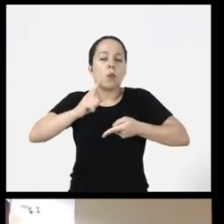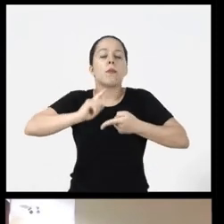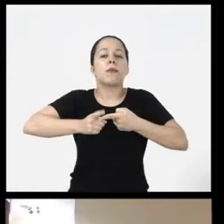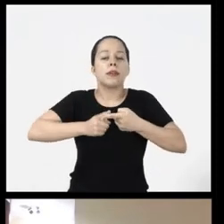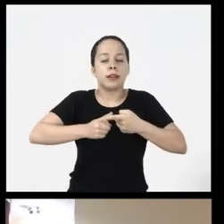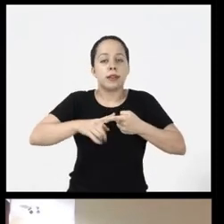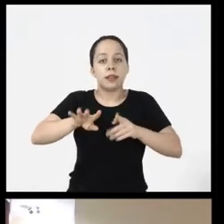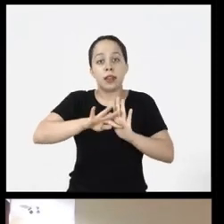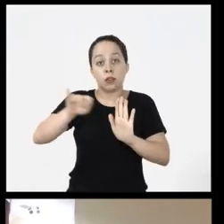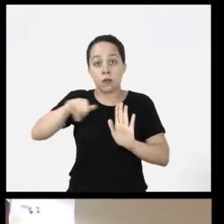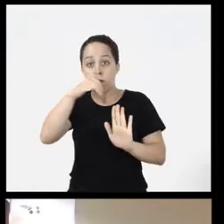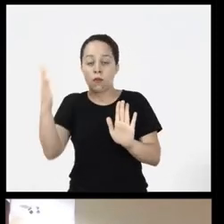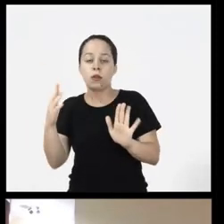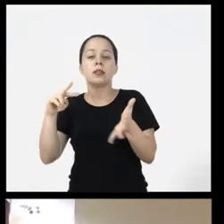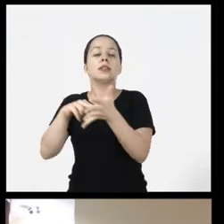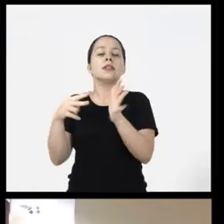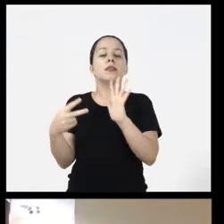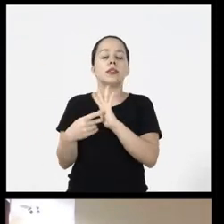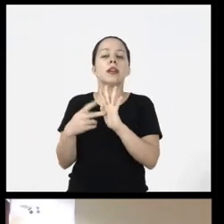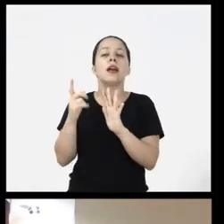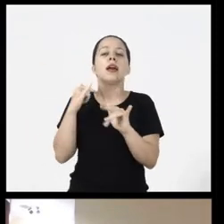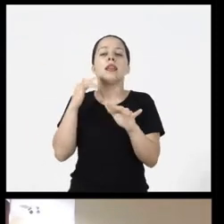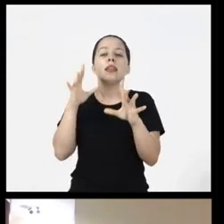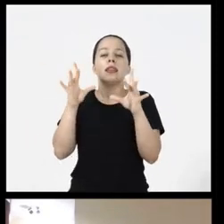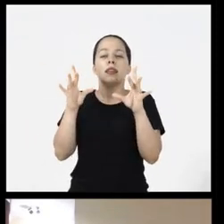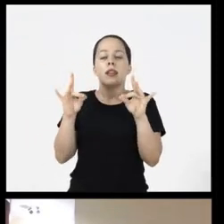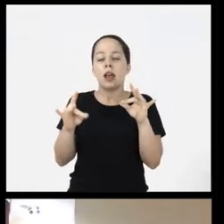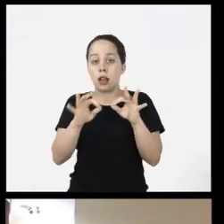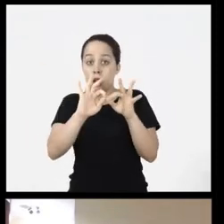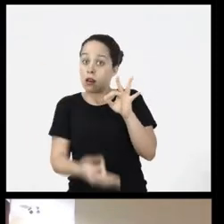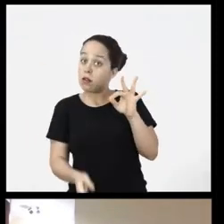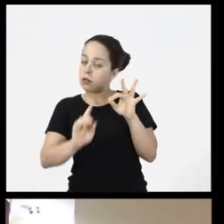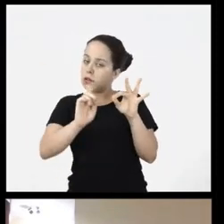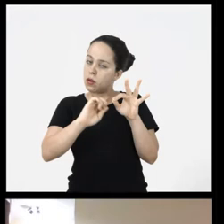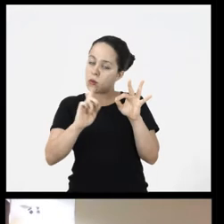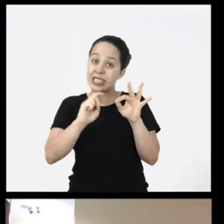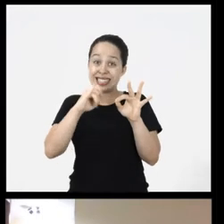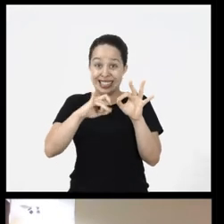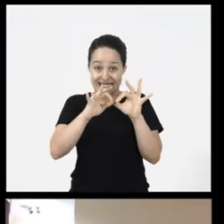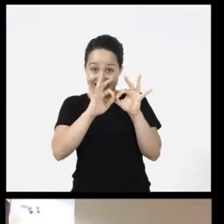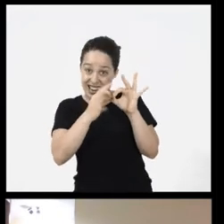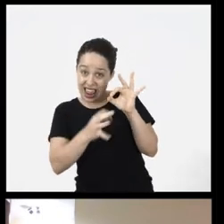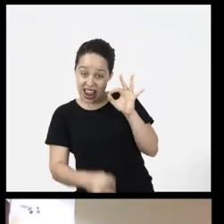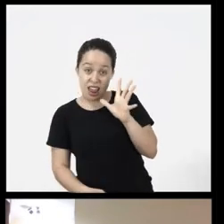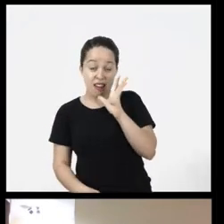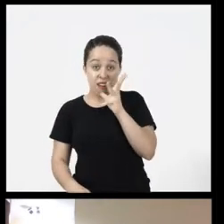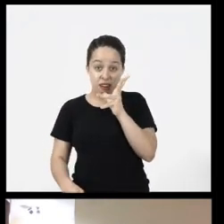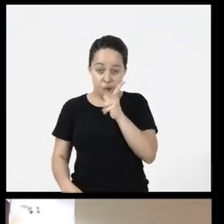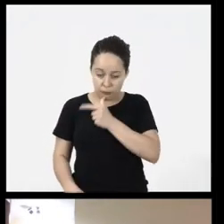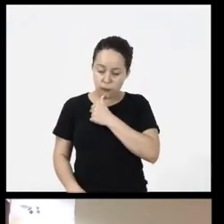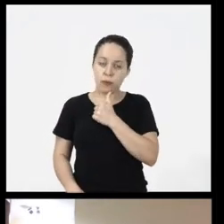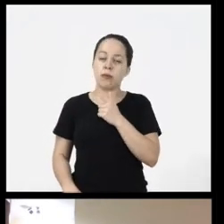alternative text is for descriptions that are not so long so the description in